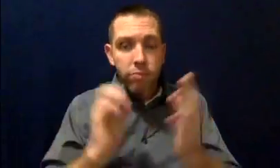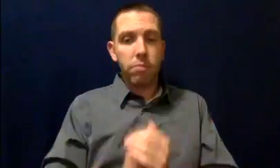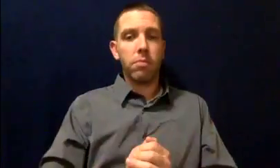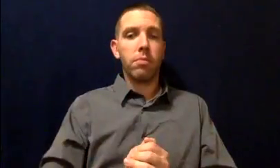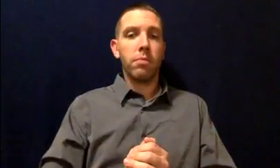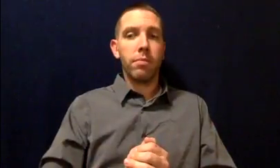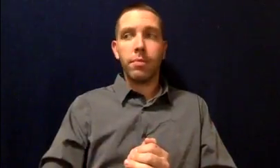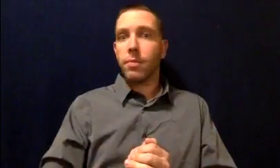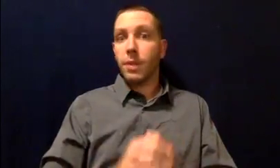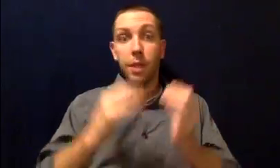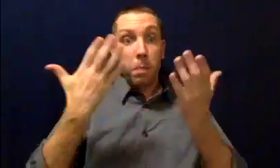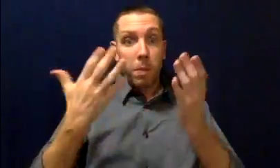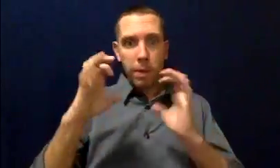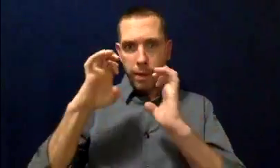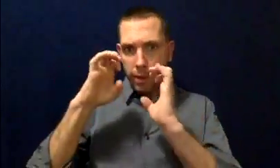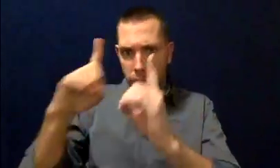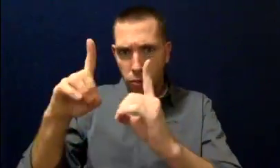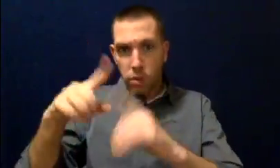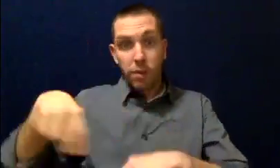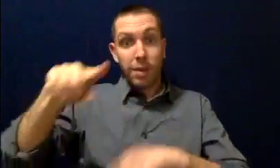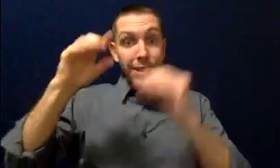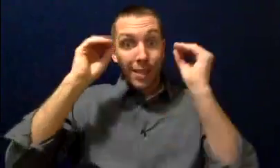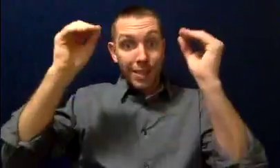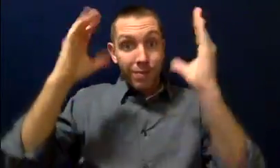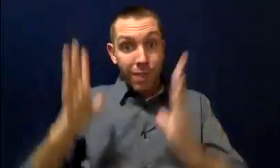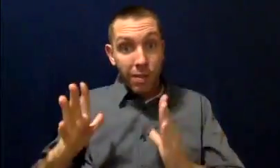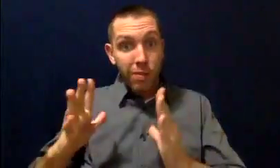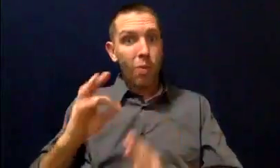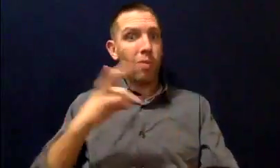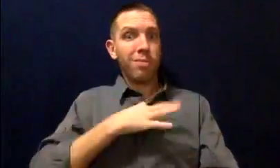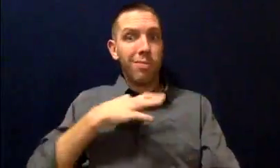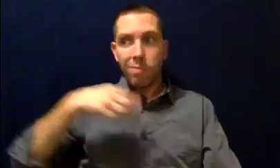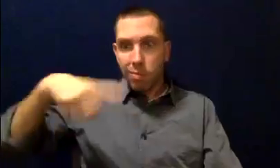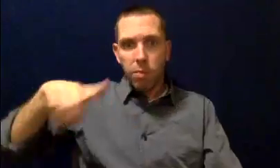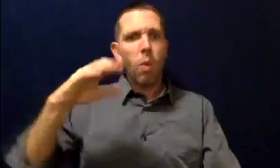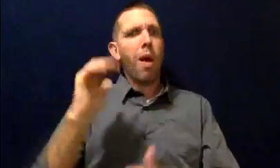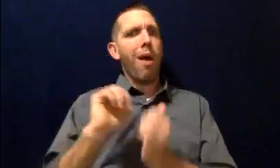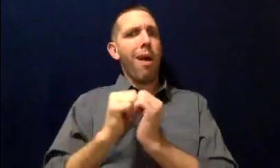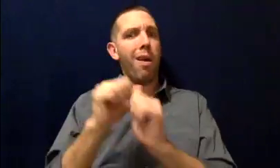Perhaps there are teachers or staff